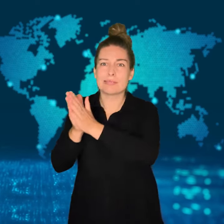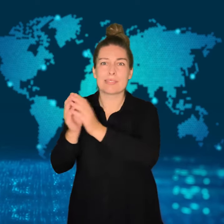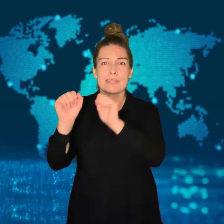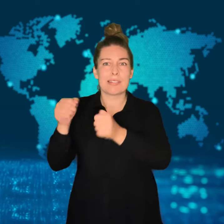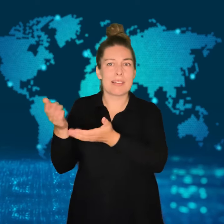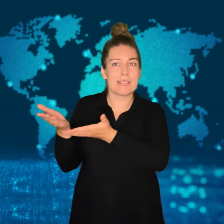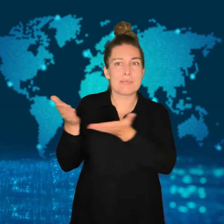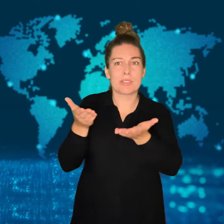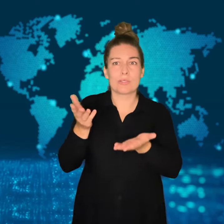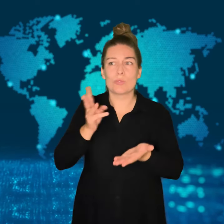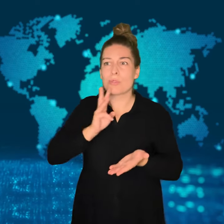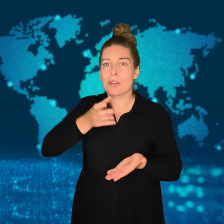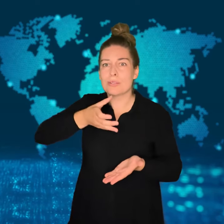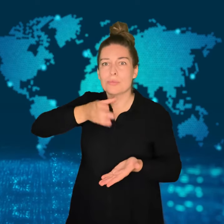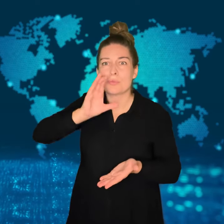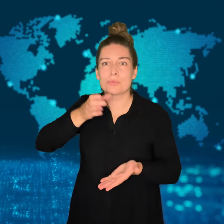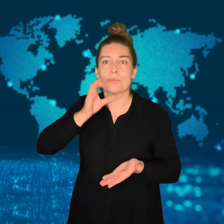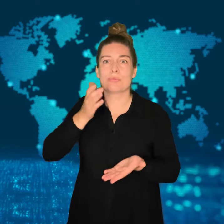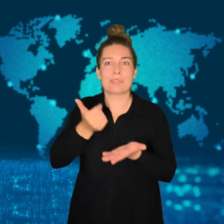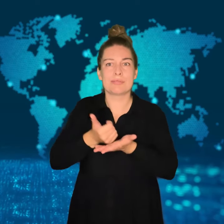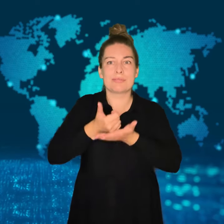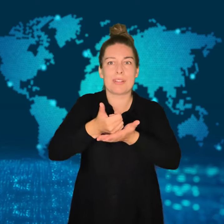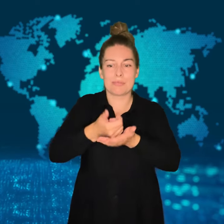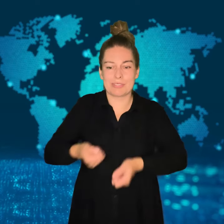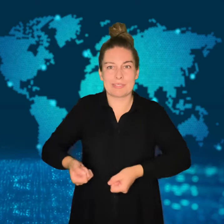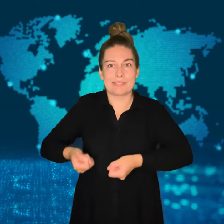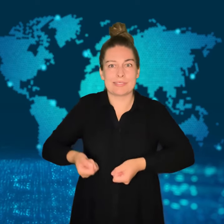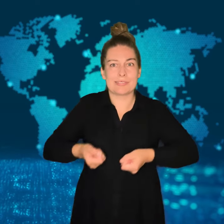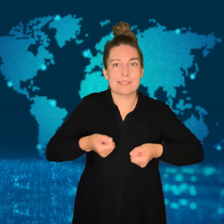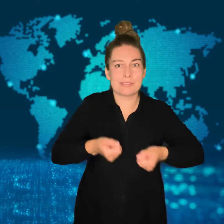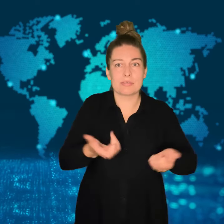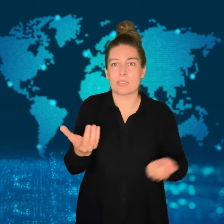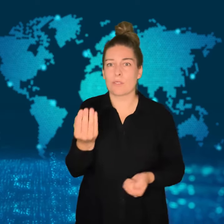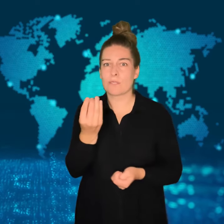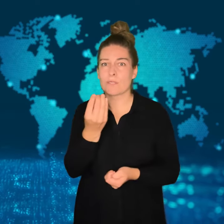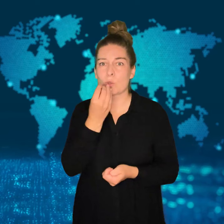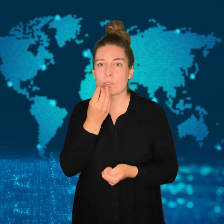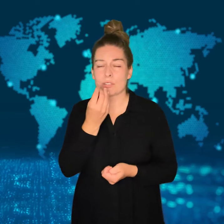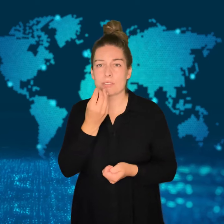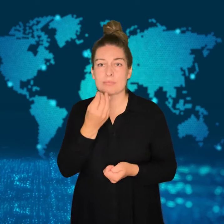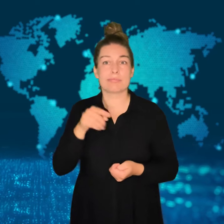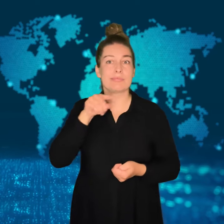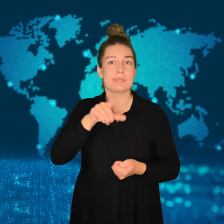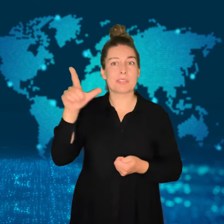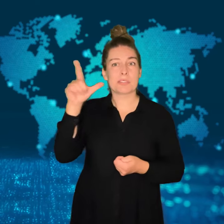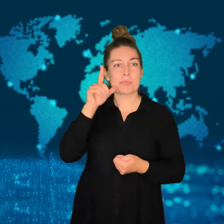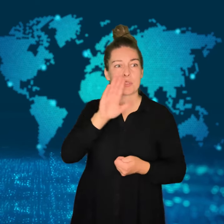Local authorities are still asking for stretchers, water, and food.